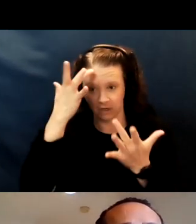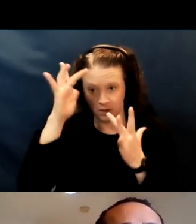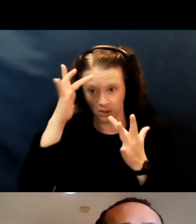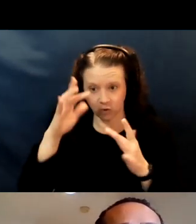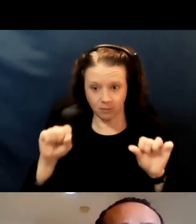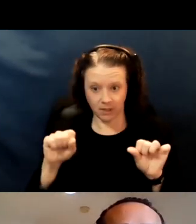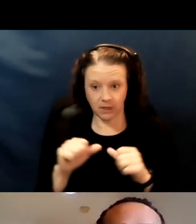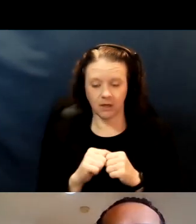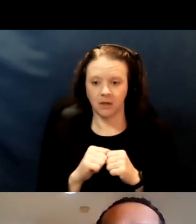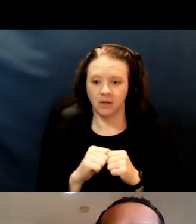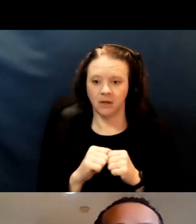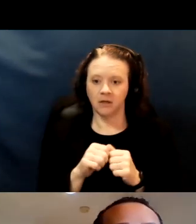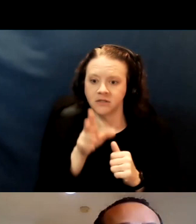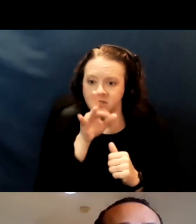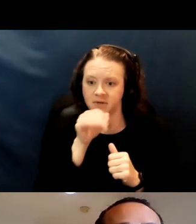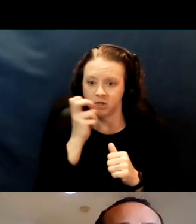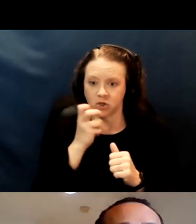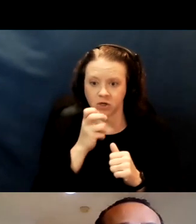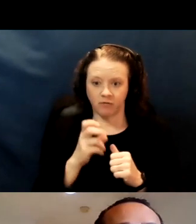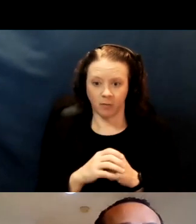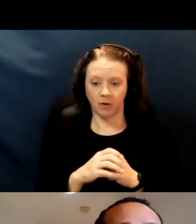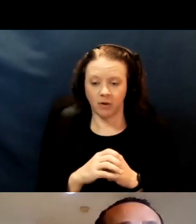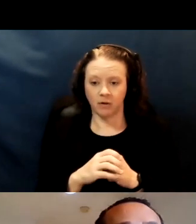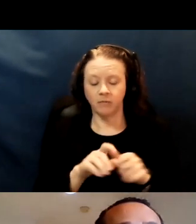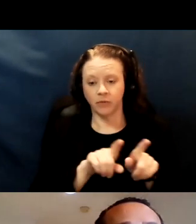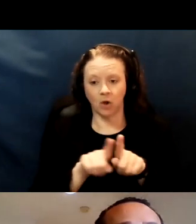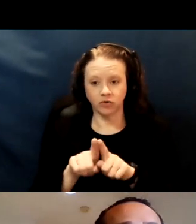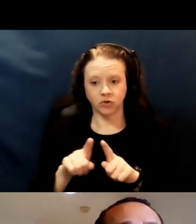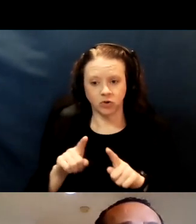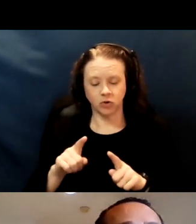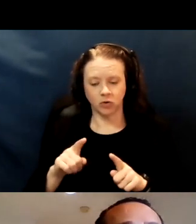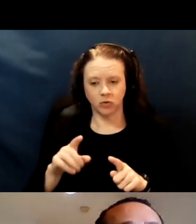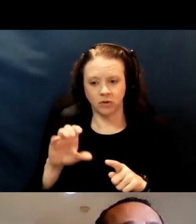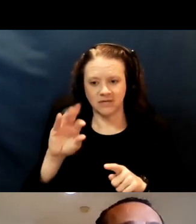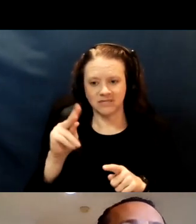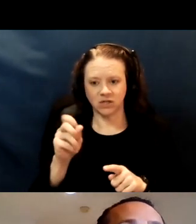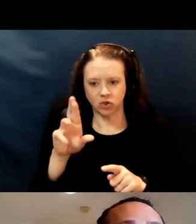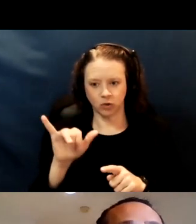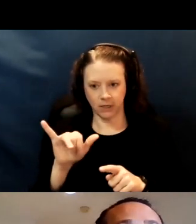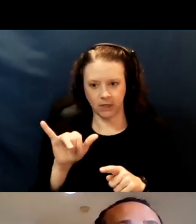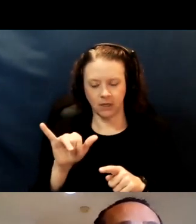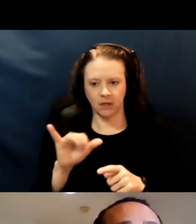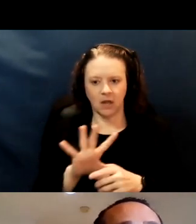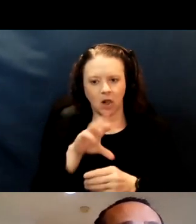speech and verbal, sensory, such as, including visual but others,